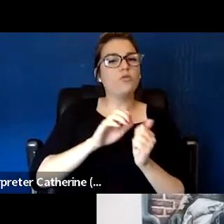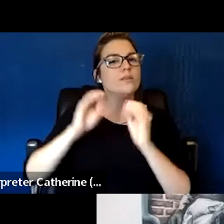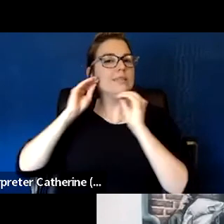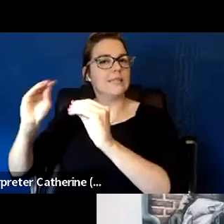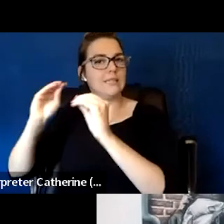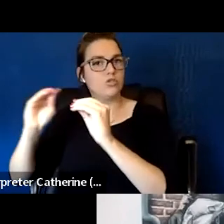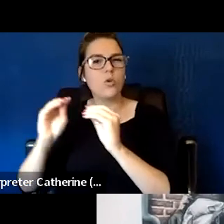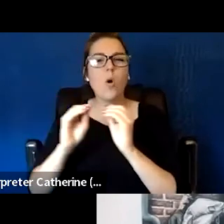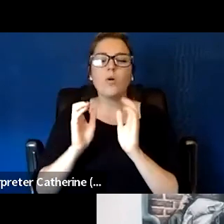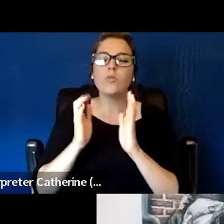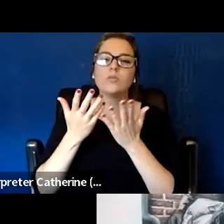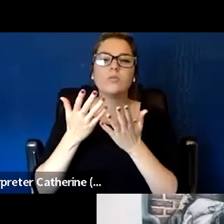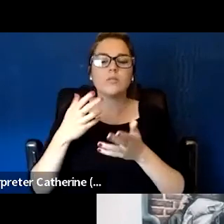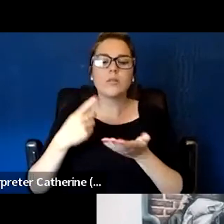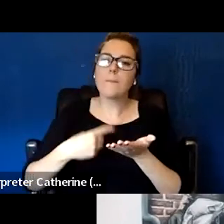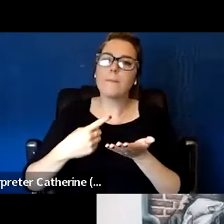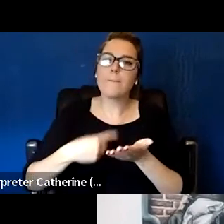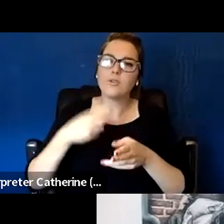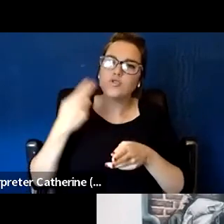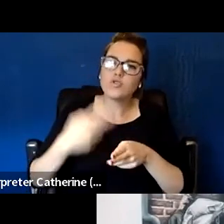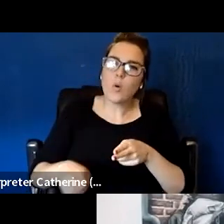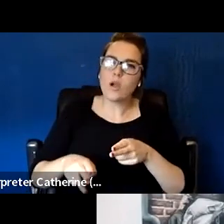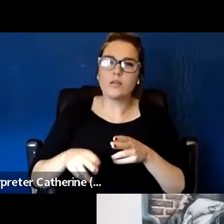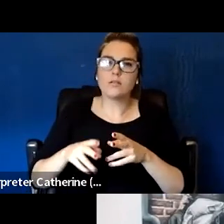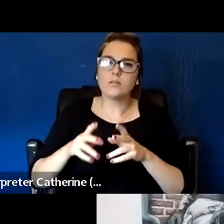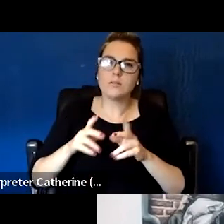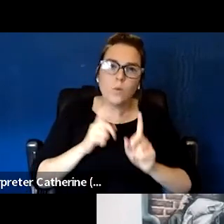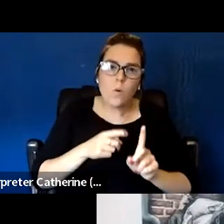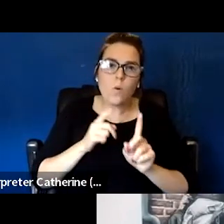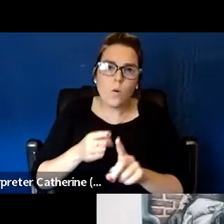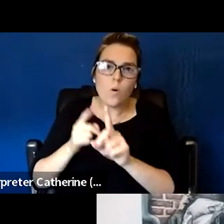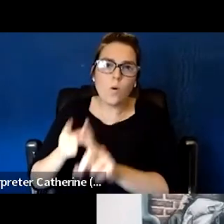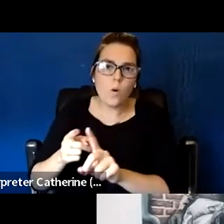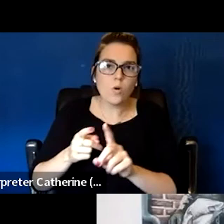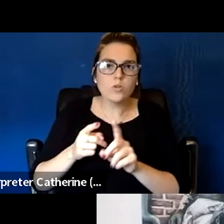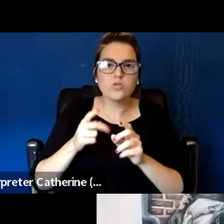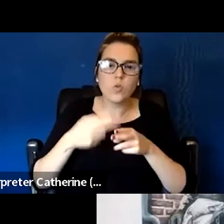in order to get the bigger goals down the line. When it comes to substance use, it really comes from